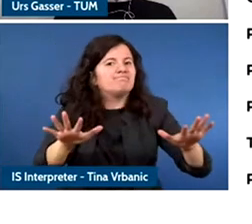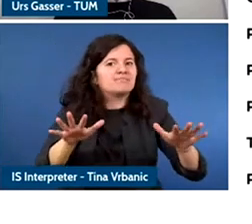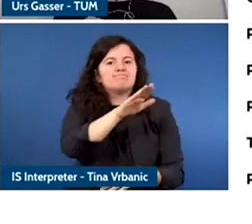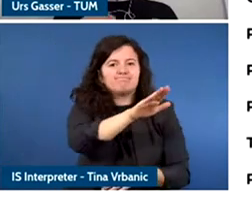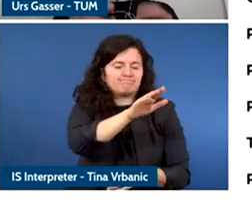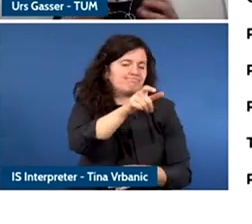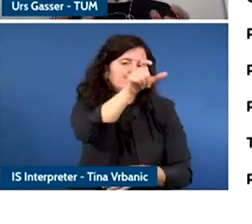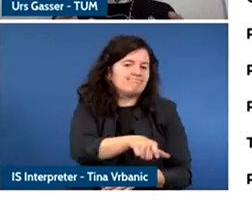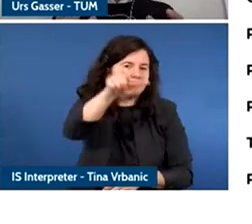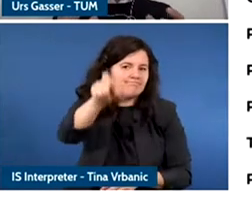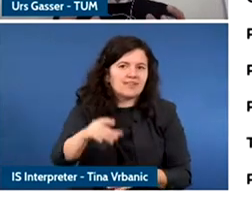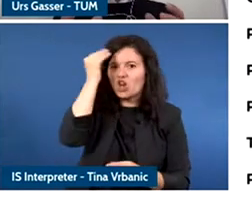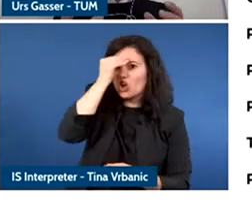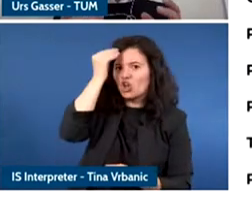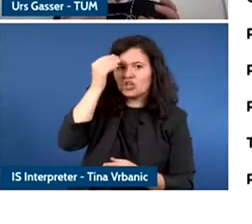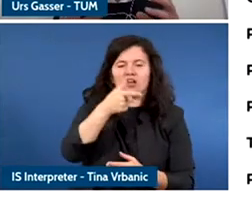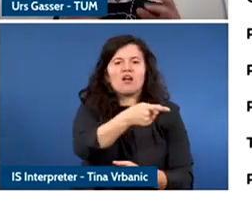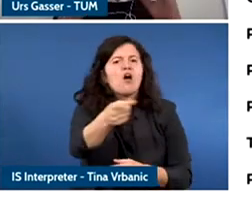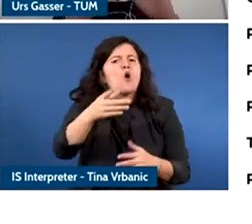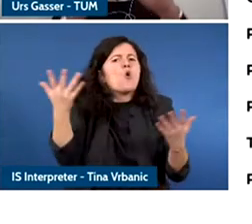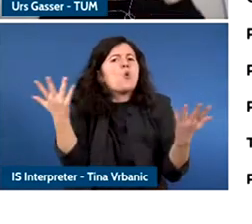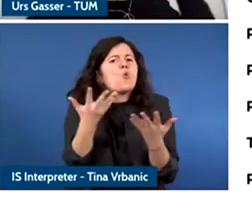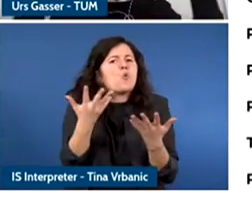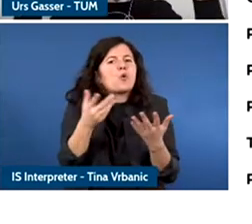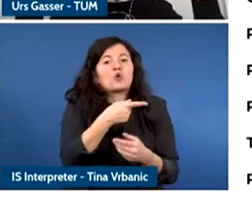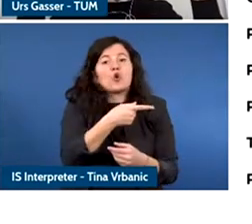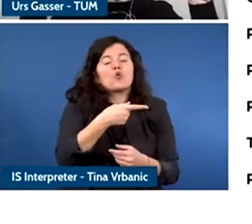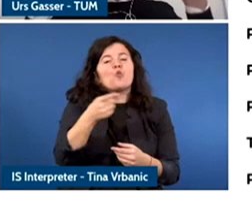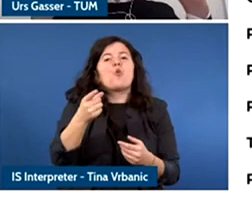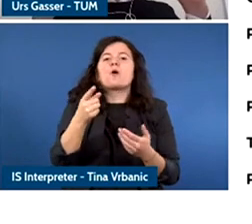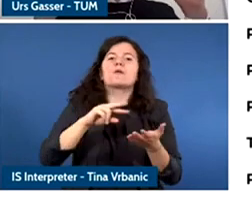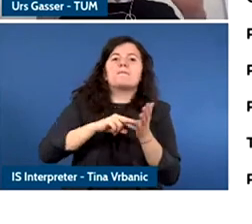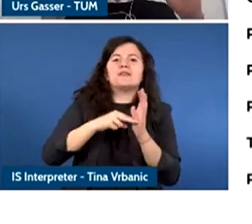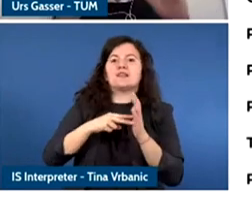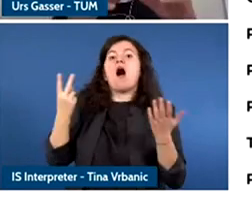equitable to live up to this principal of accountability when you take a